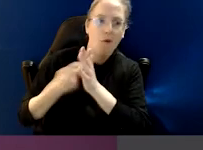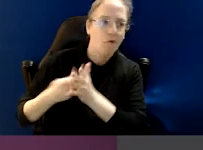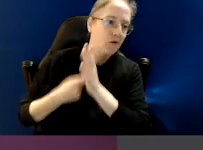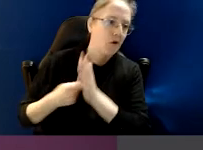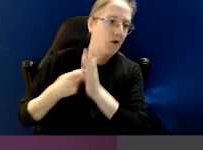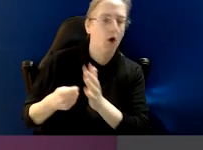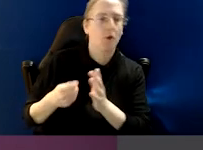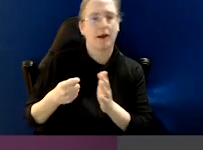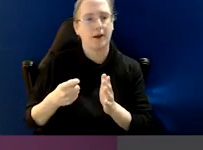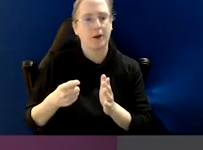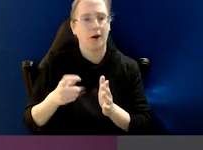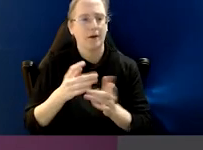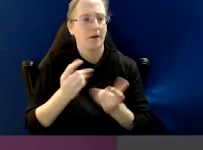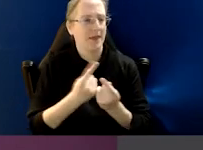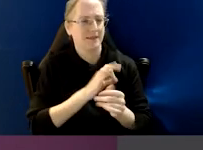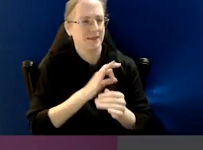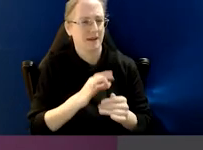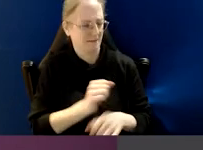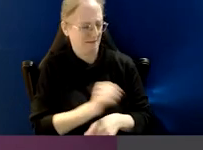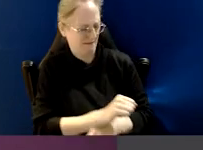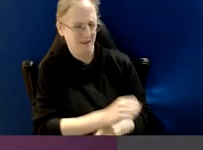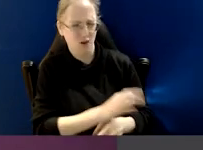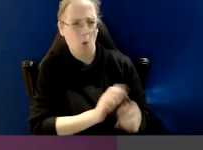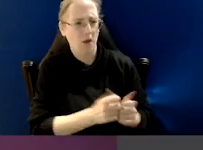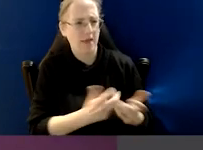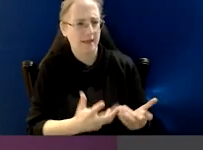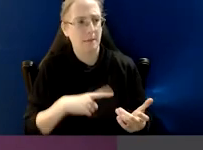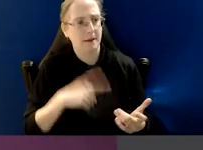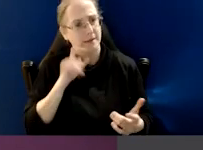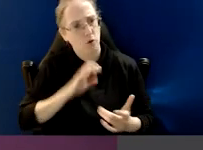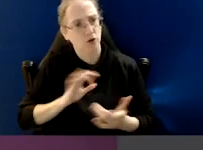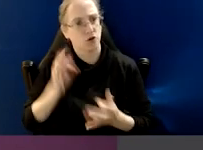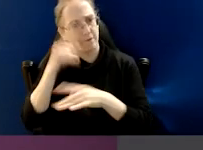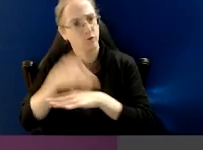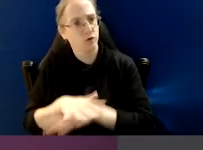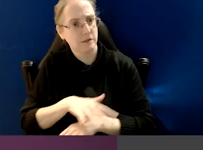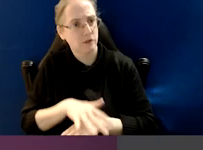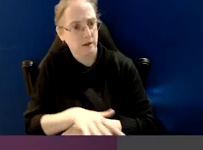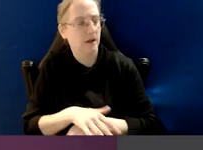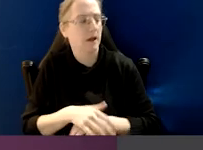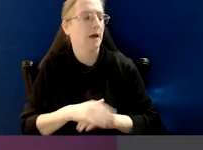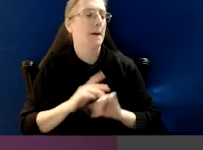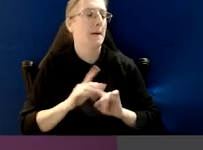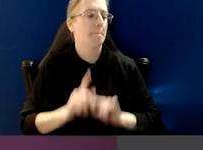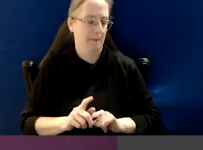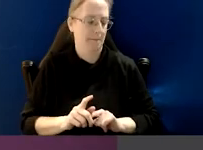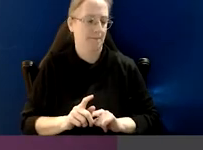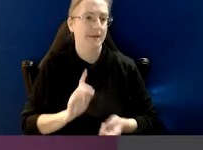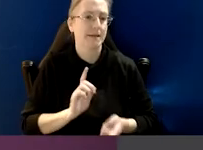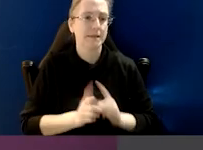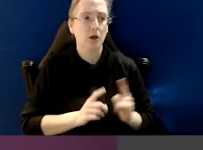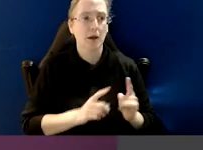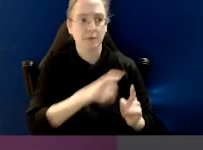in any allegations that come to us. But sometimes we deal with a raft of things